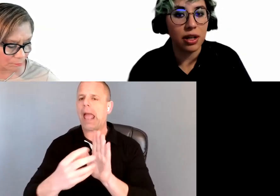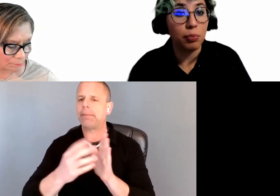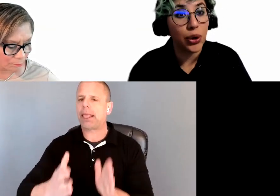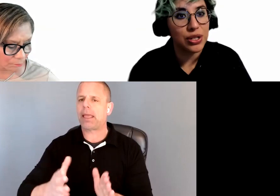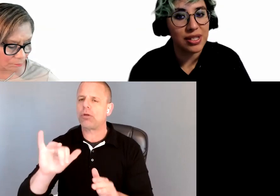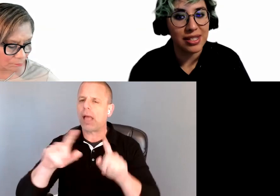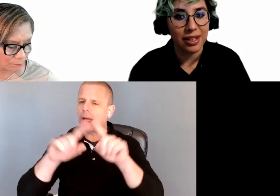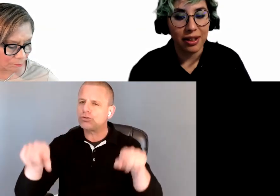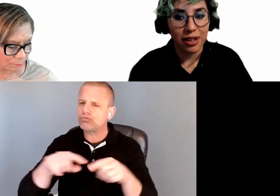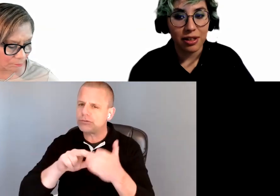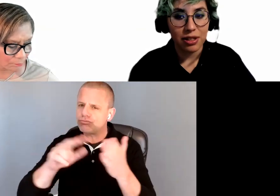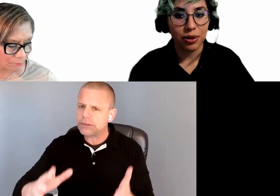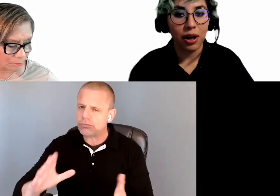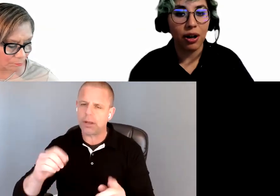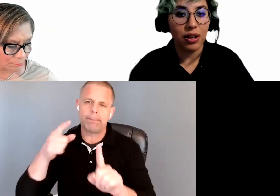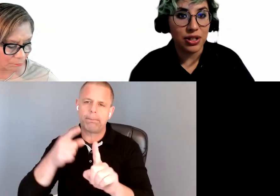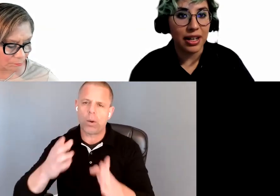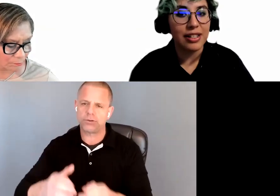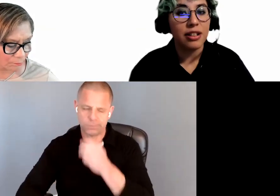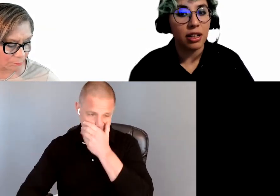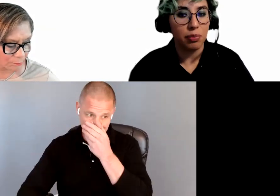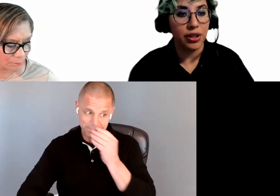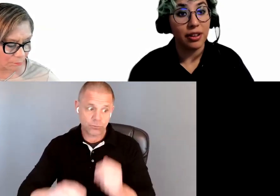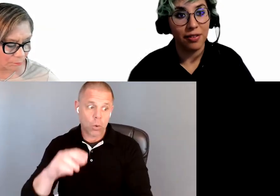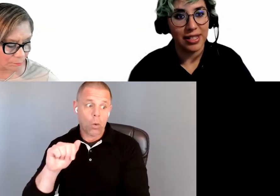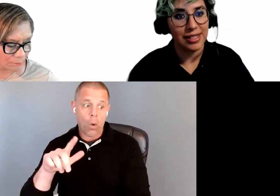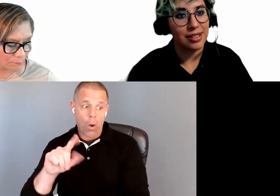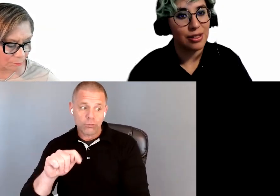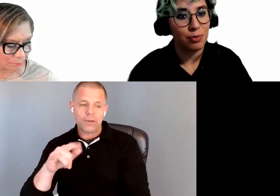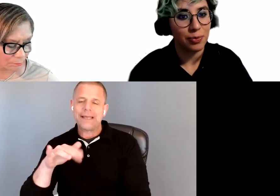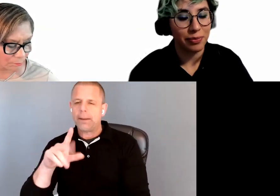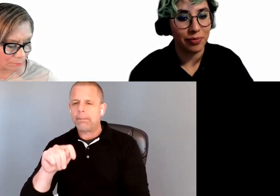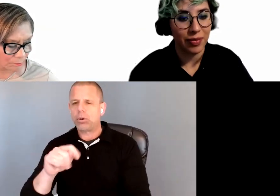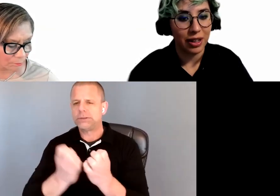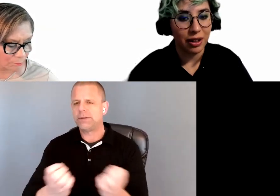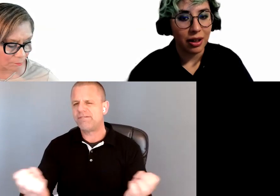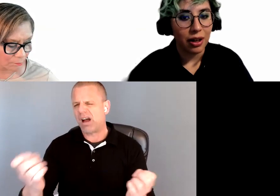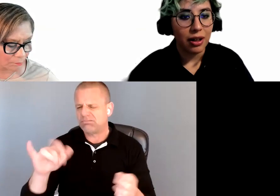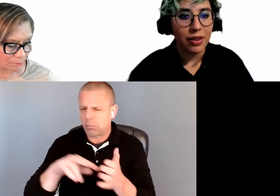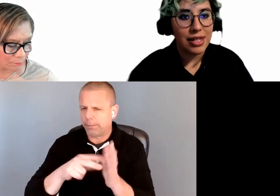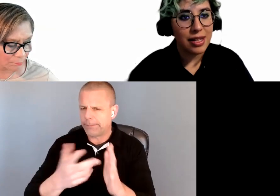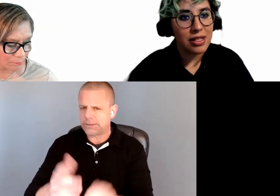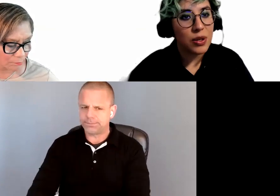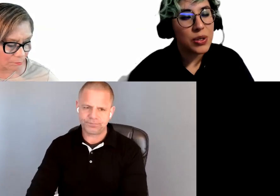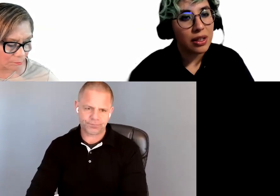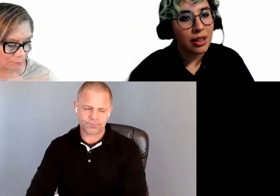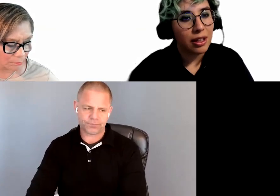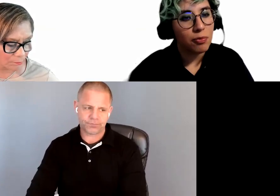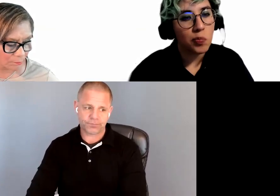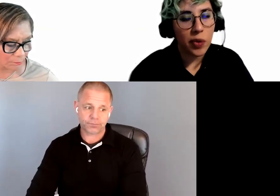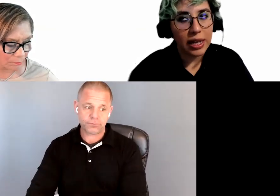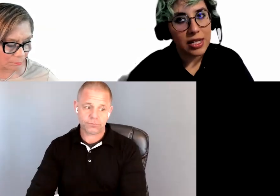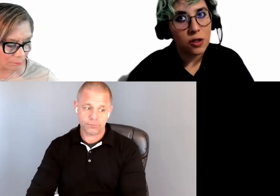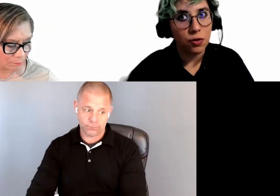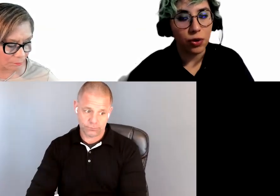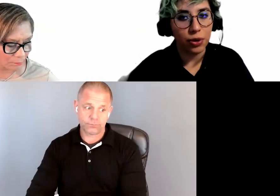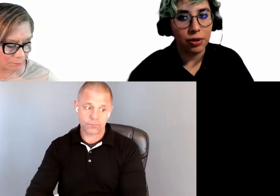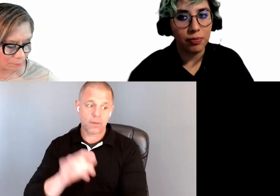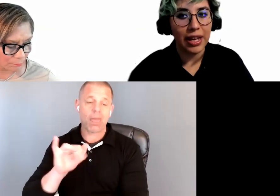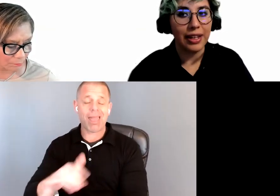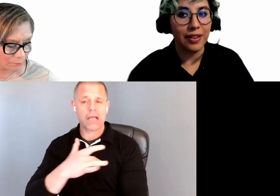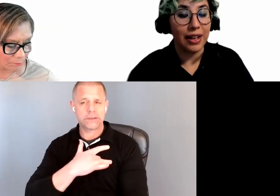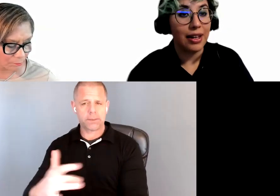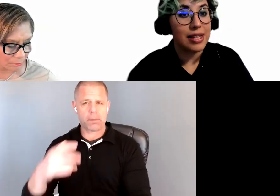and pointers. So alternate input devices. This is usually an issue for anything that is a drop down menu.